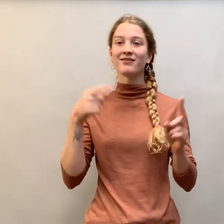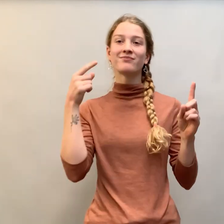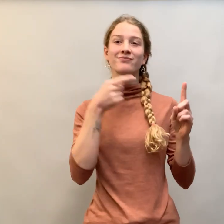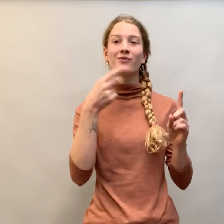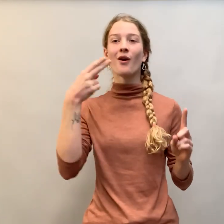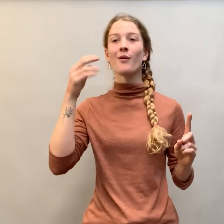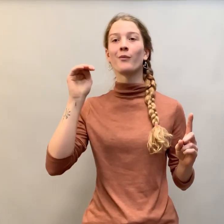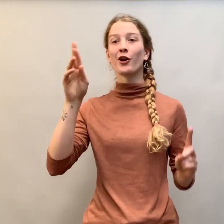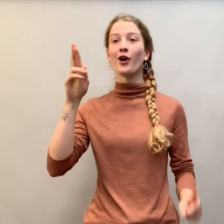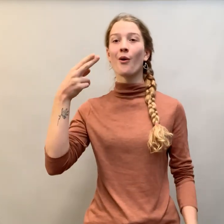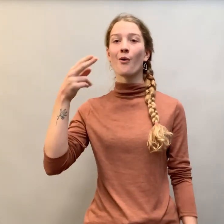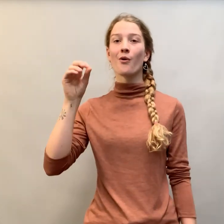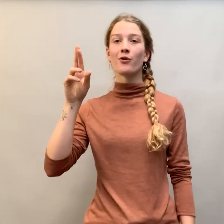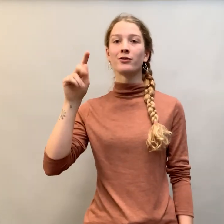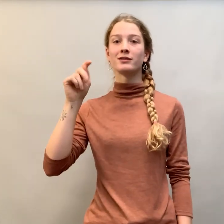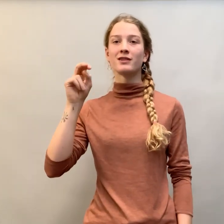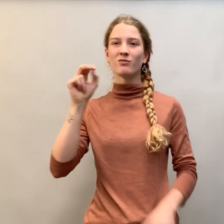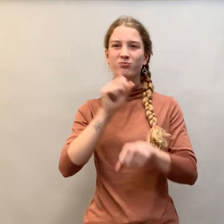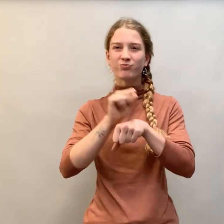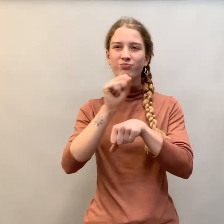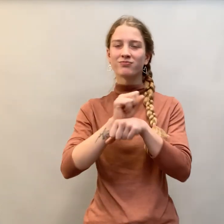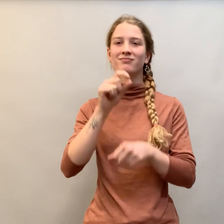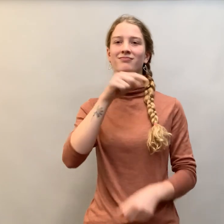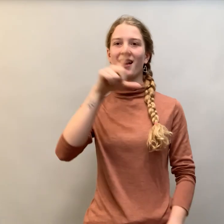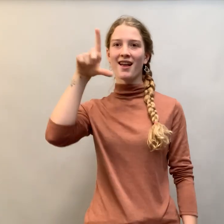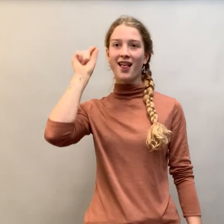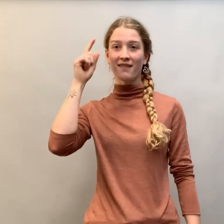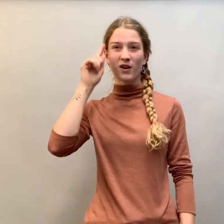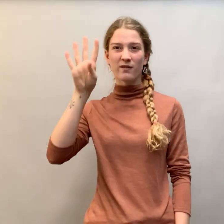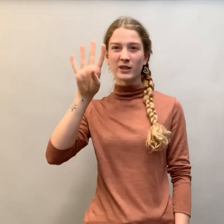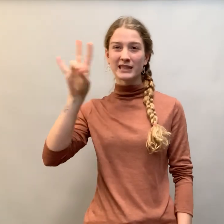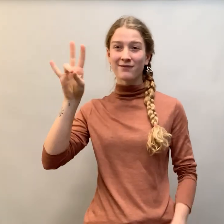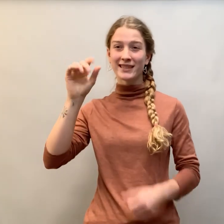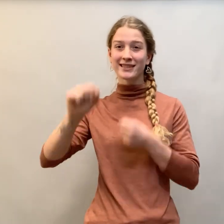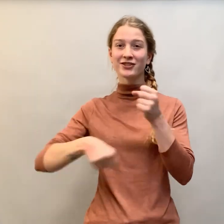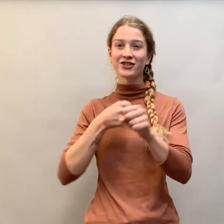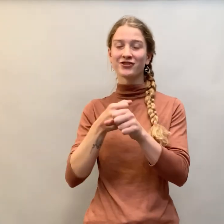Mr. Horton worked at Gallaudet for 47 years,